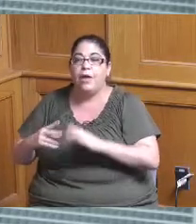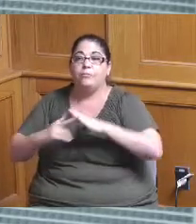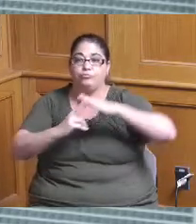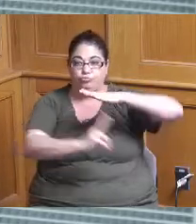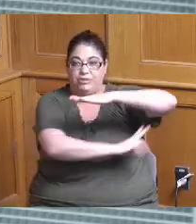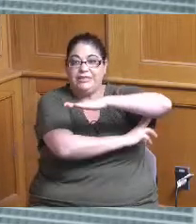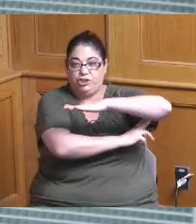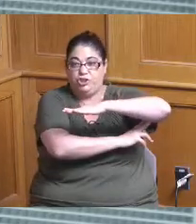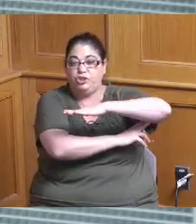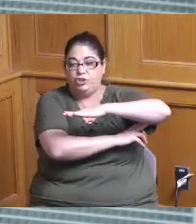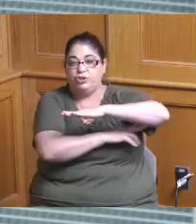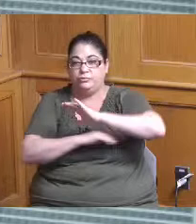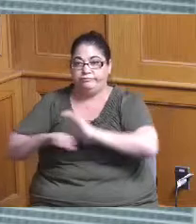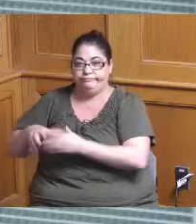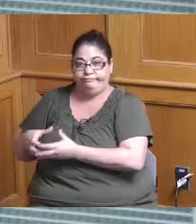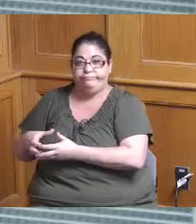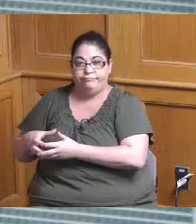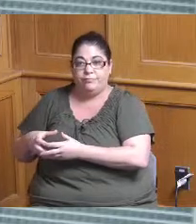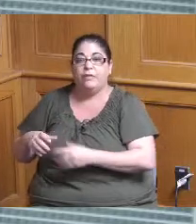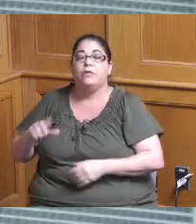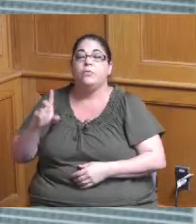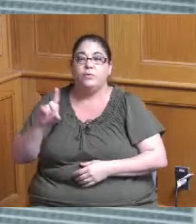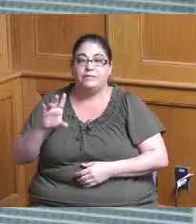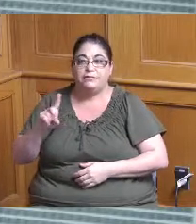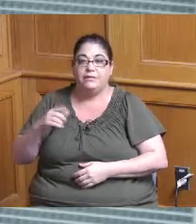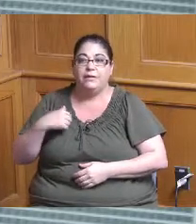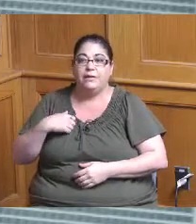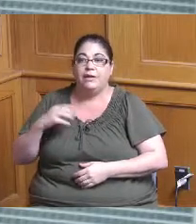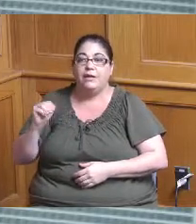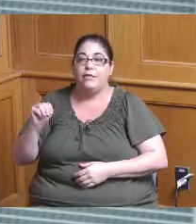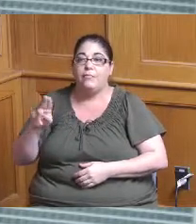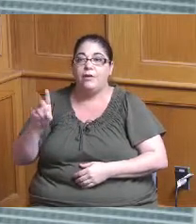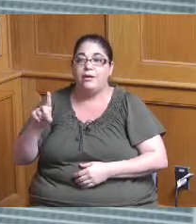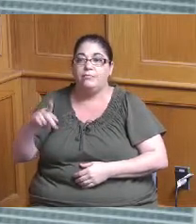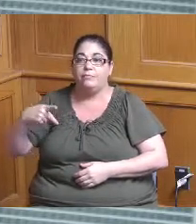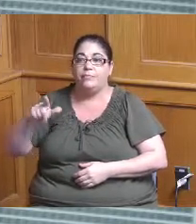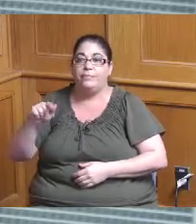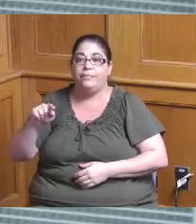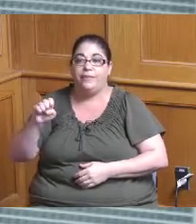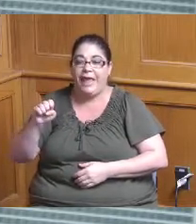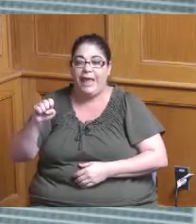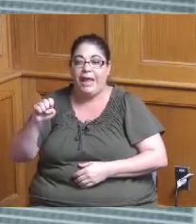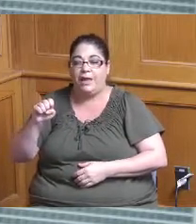and we do produce a a monthly update it's just kind of a one-pager so that's that's probably